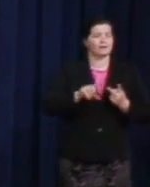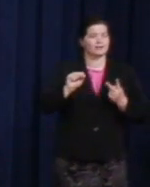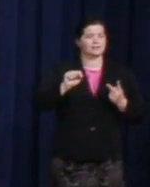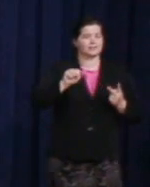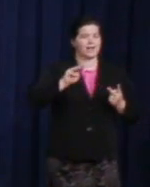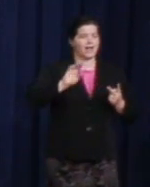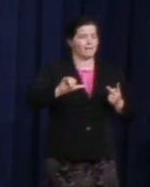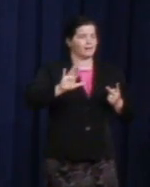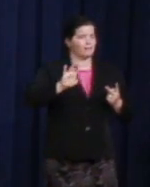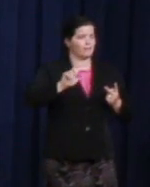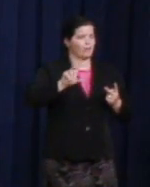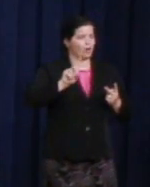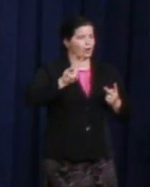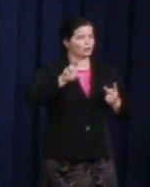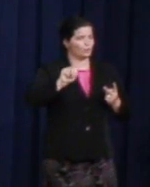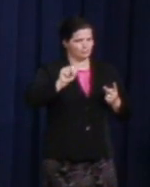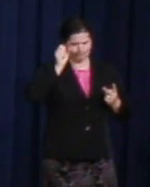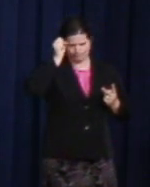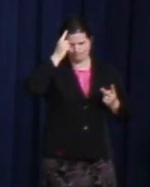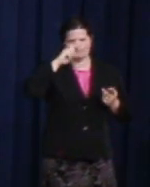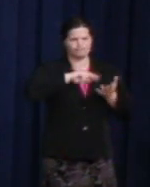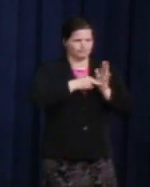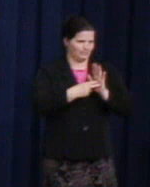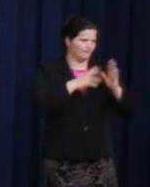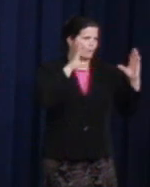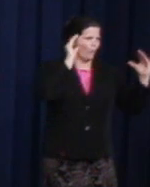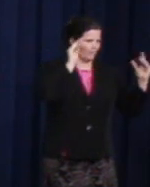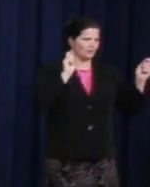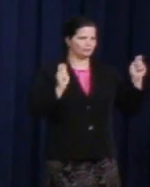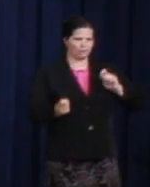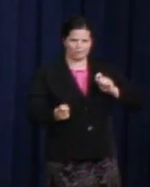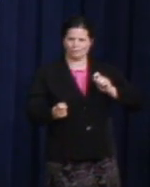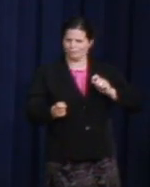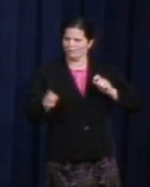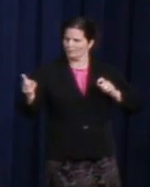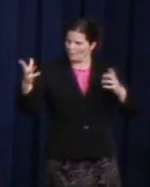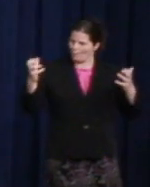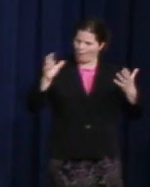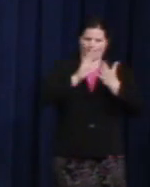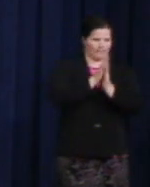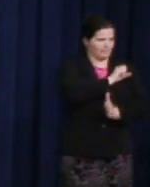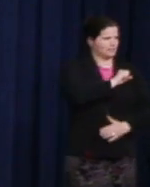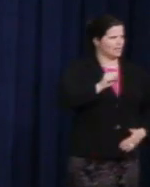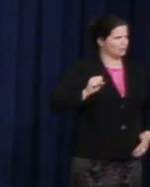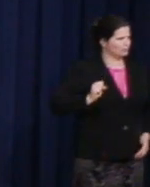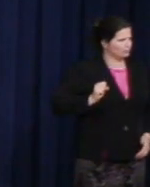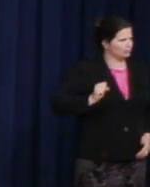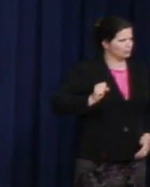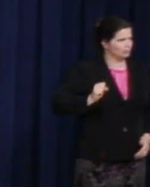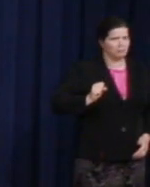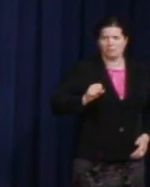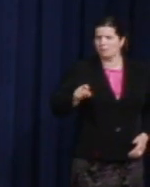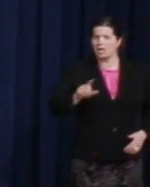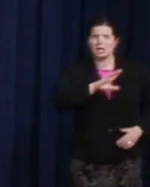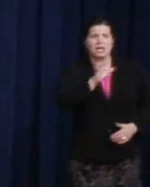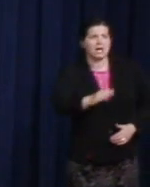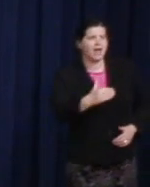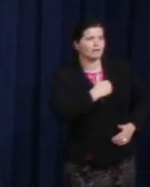She didn't care that there had never been an out LGBT person elected to the U.S. Senate. In her own words, she didn't run to make history.